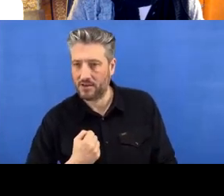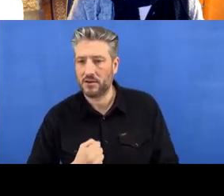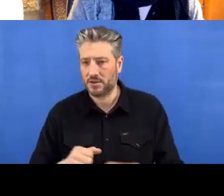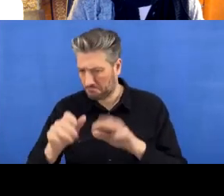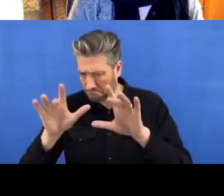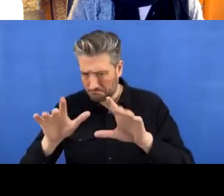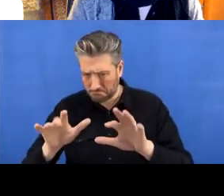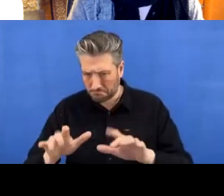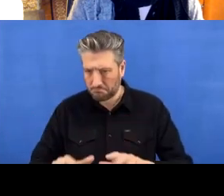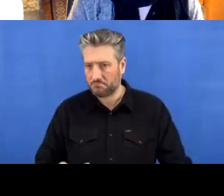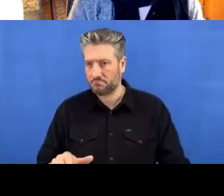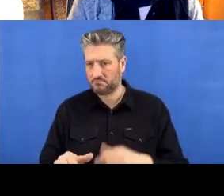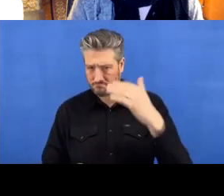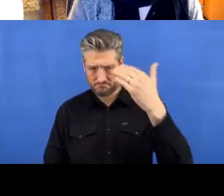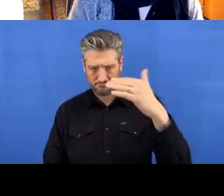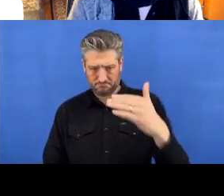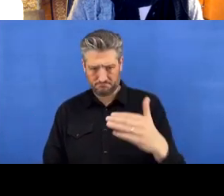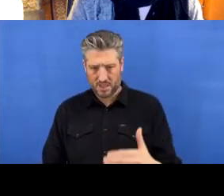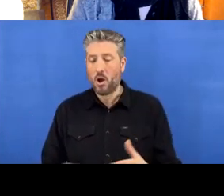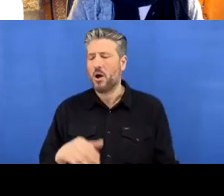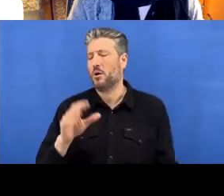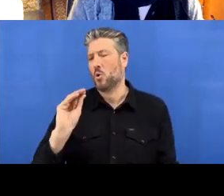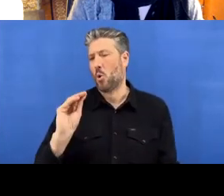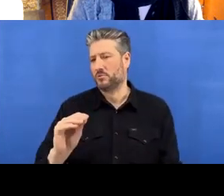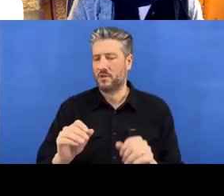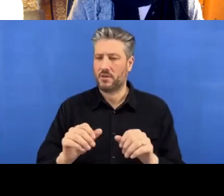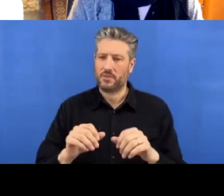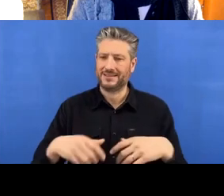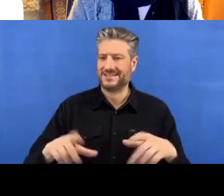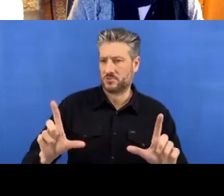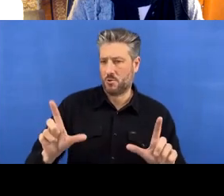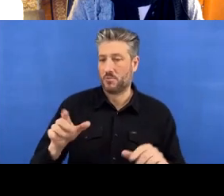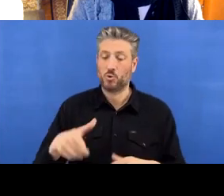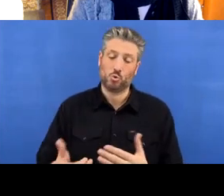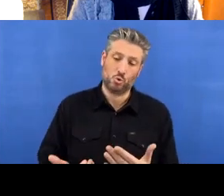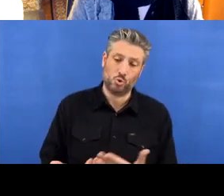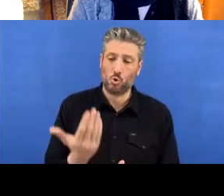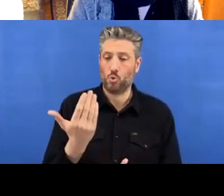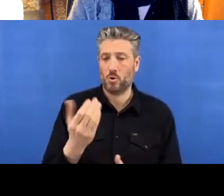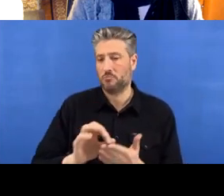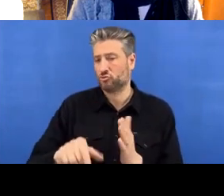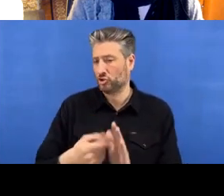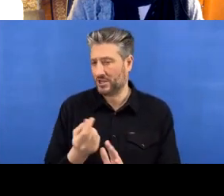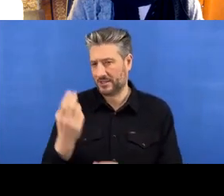I put it on my Desktop and it's called ‘brand-new-project’.